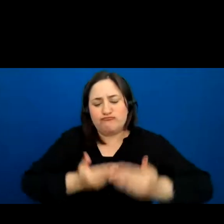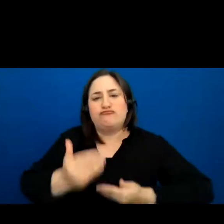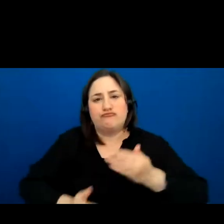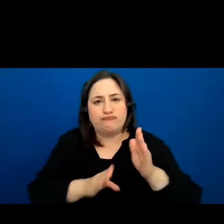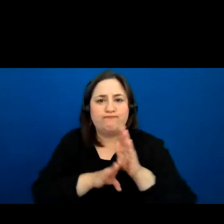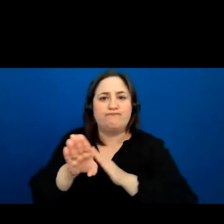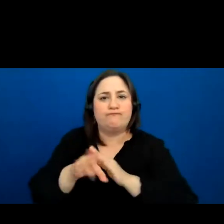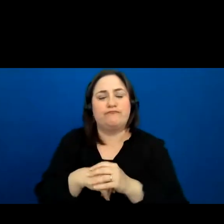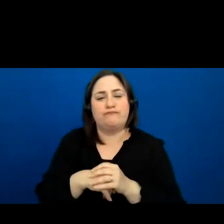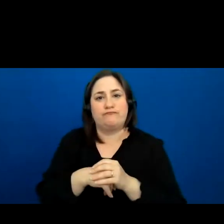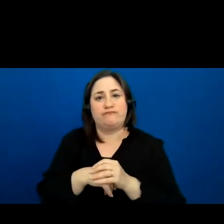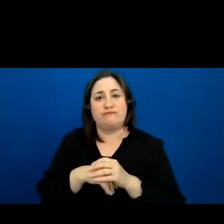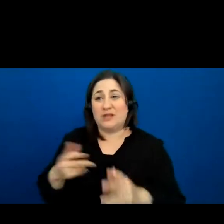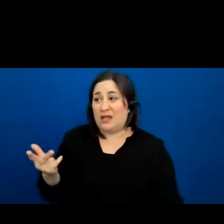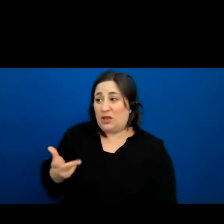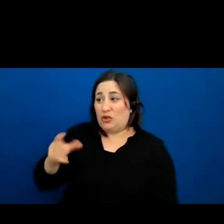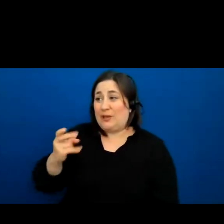He looked at the other food Chiefs and said, but when I do that,